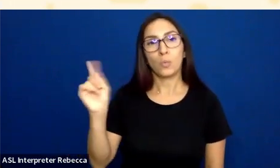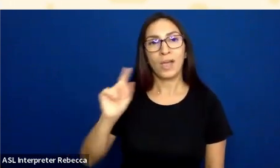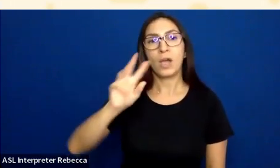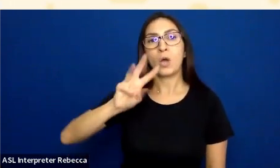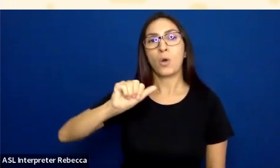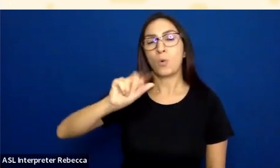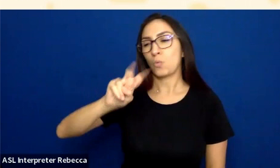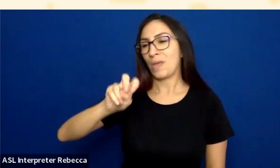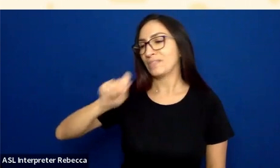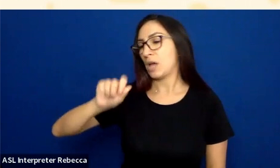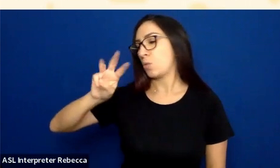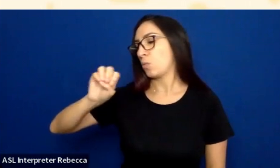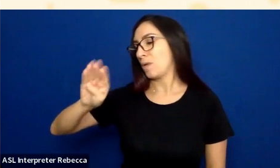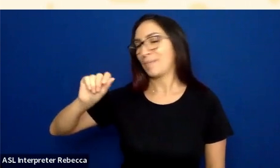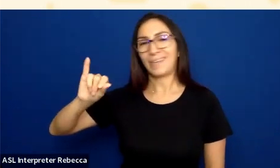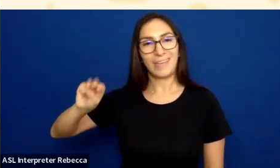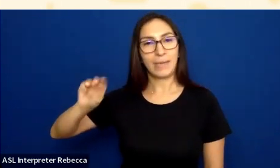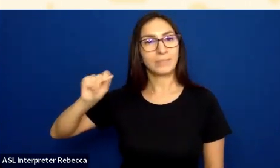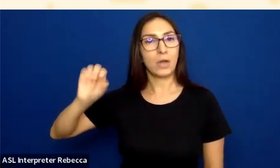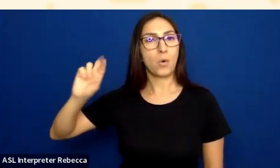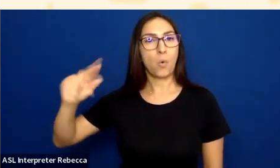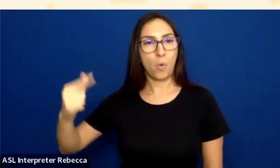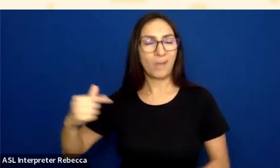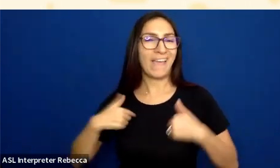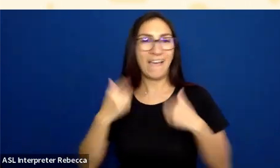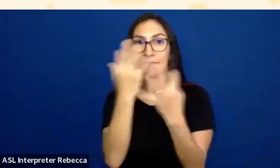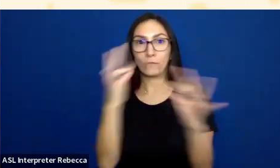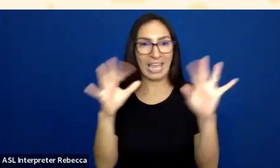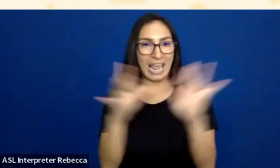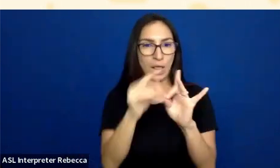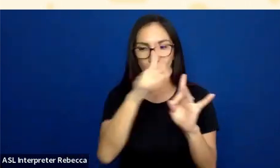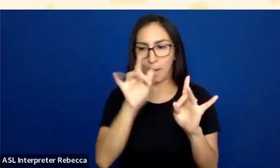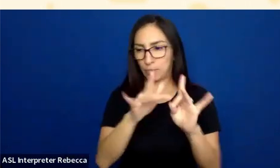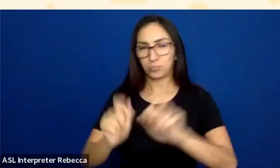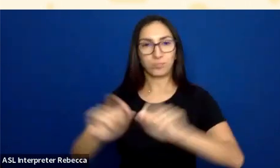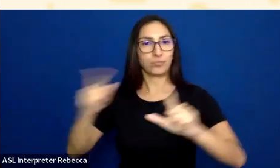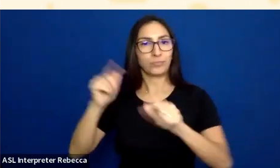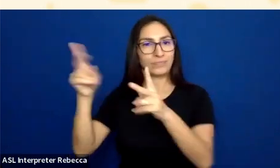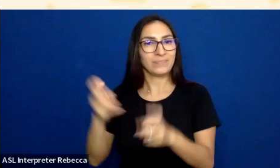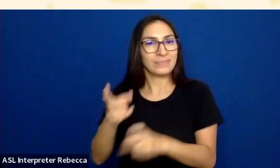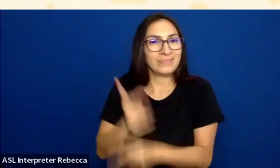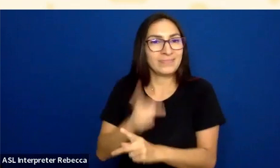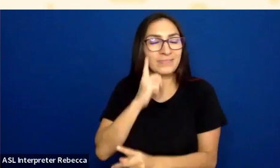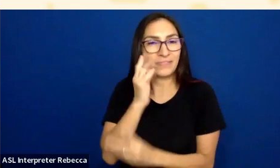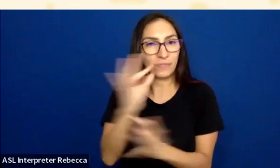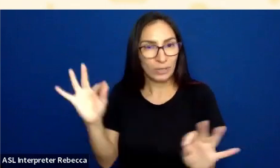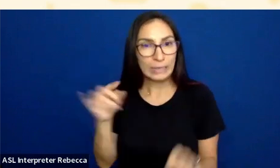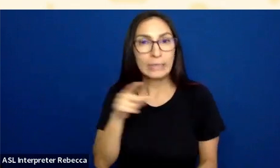within the evaluation tools section. I am going to show what WAVE does in just a second.